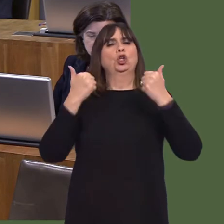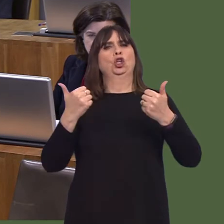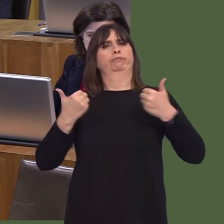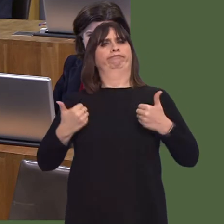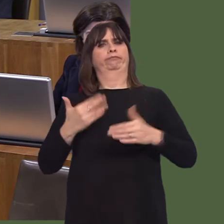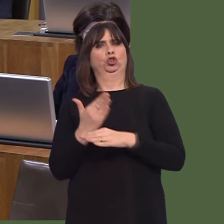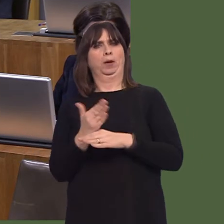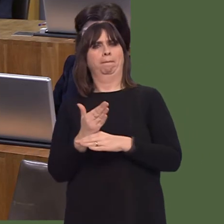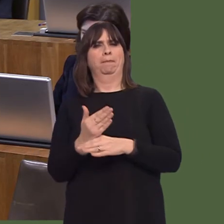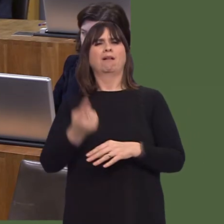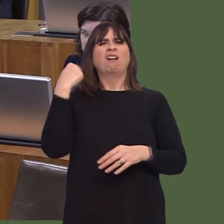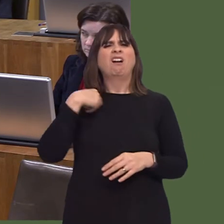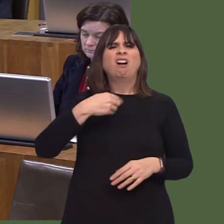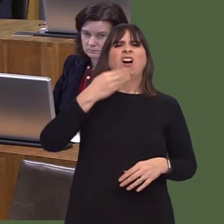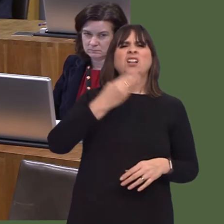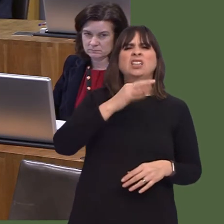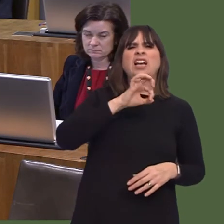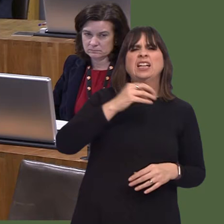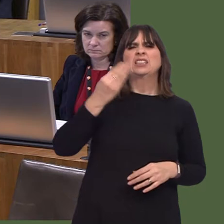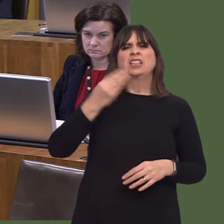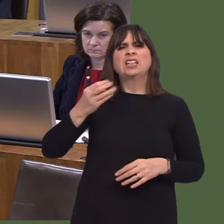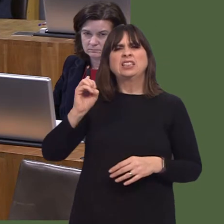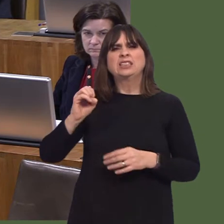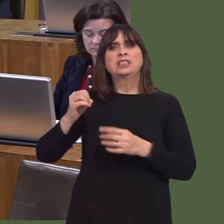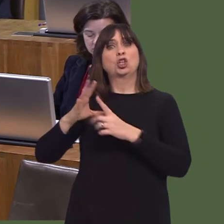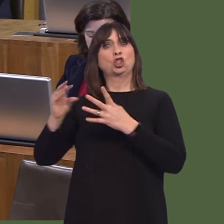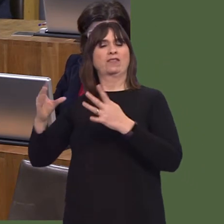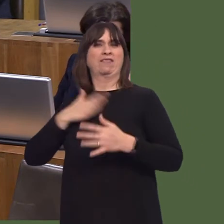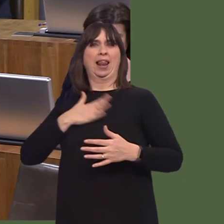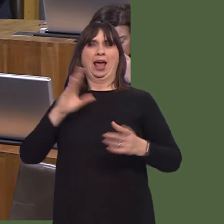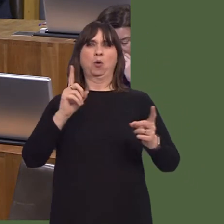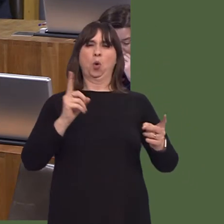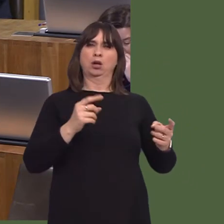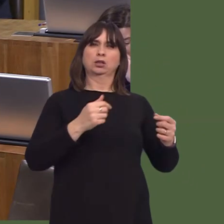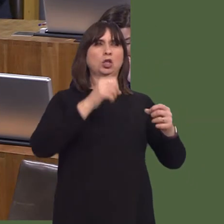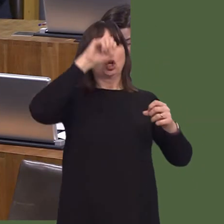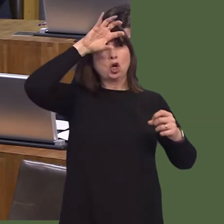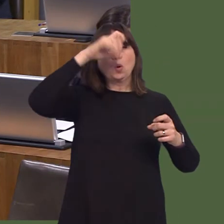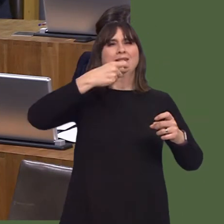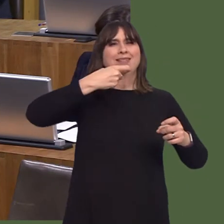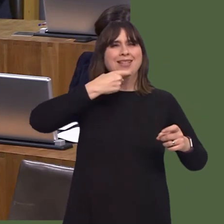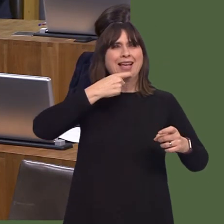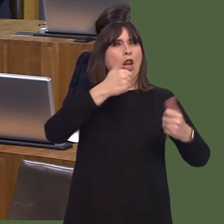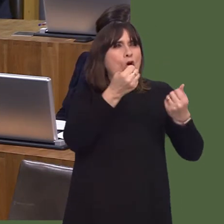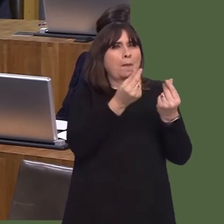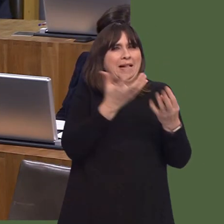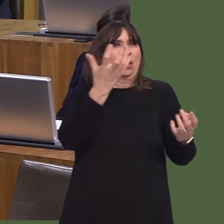Carwyn Jones AM: First of all, we're in the hands of BT in terms of the physical works that are taken forward.